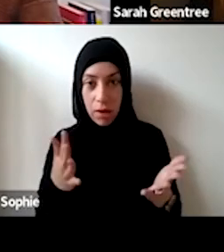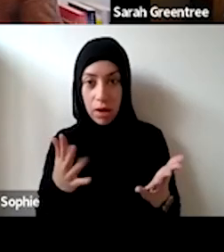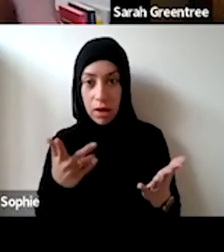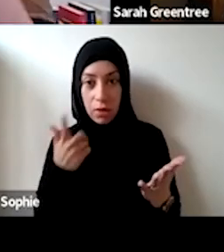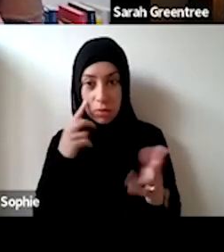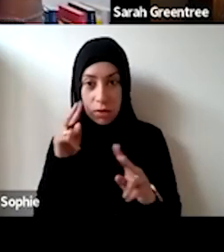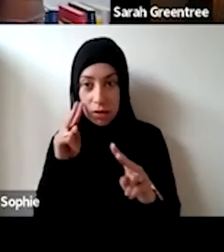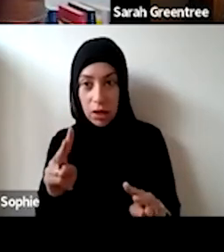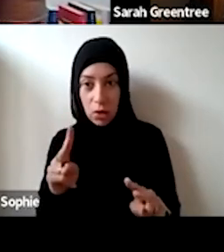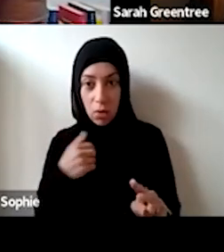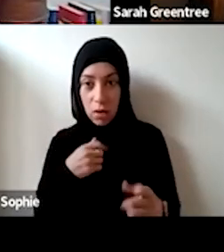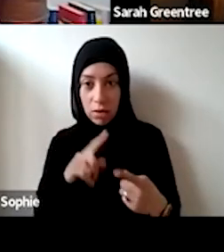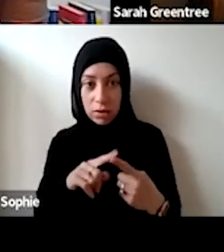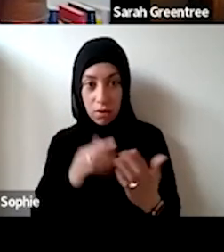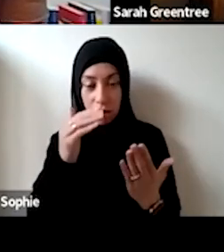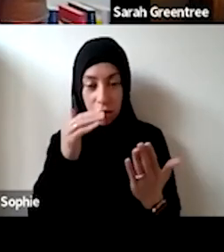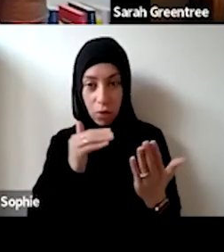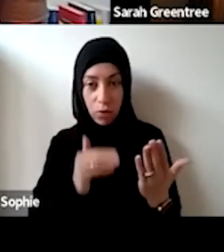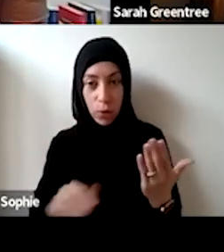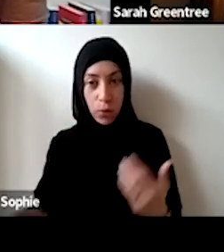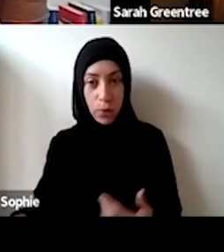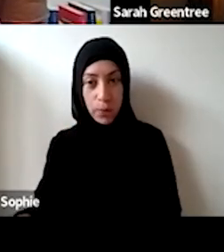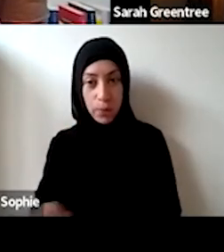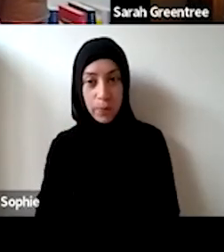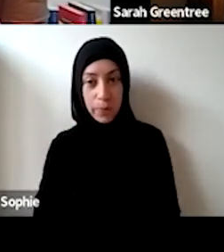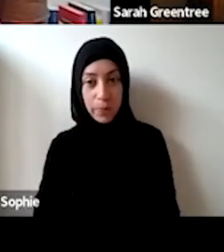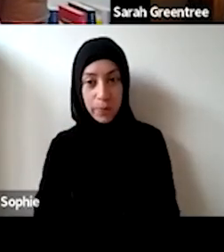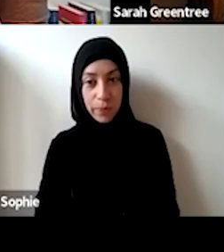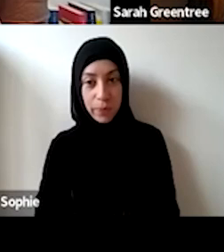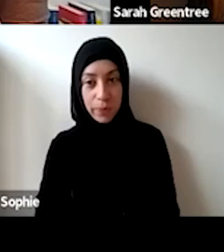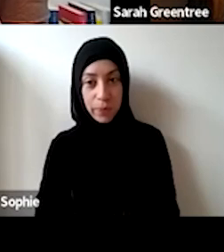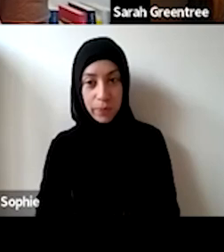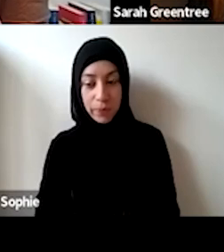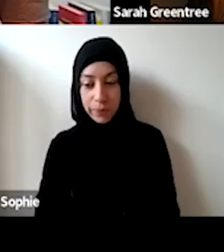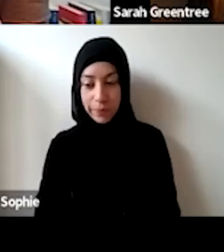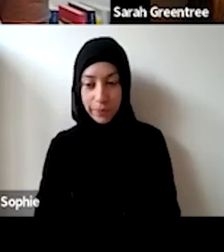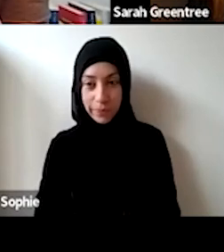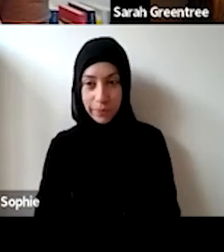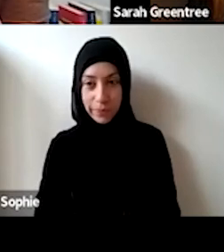Is there any that anyone else is sort of noted, or should I just keep plowing on just keep ploughing on?